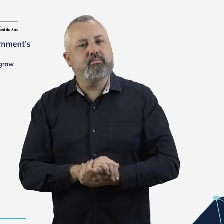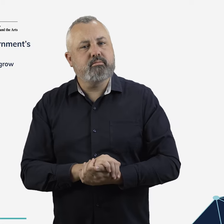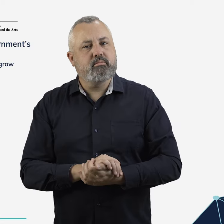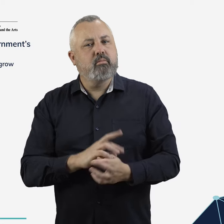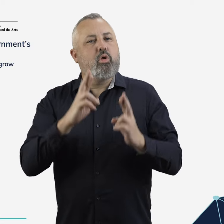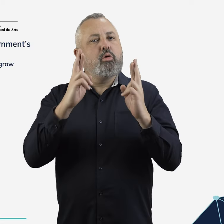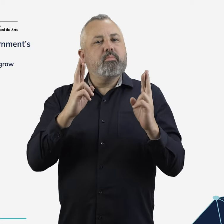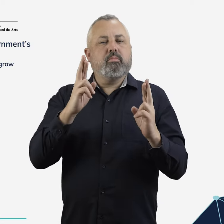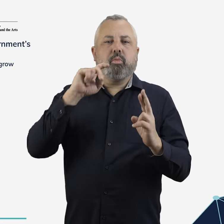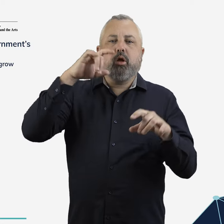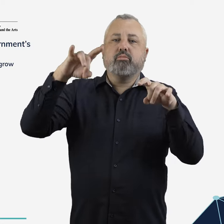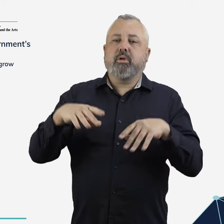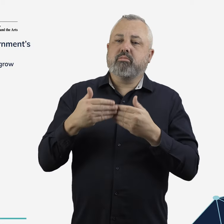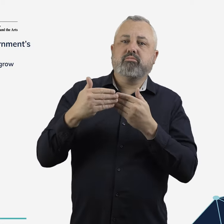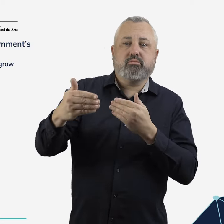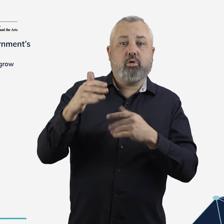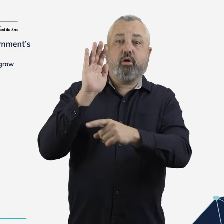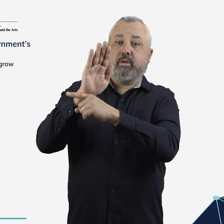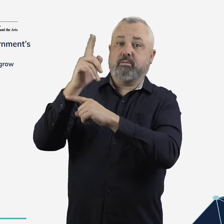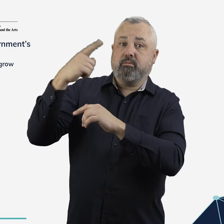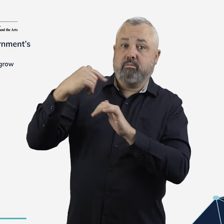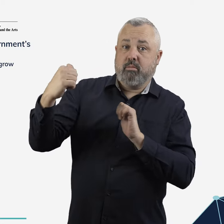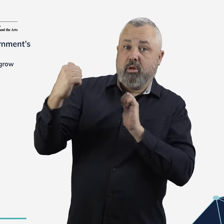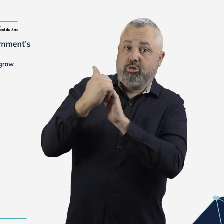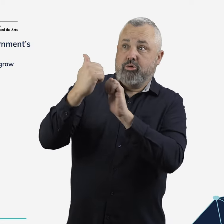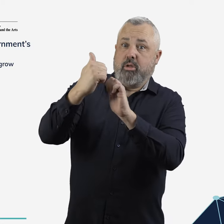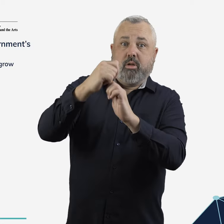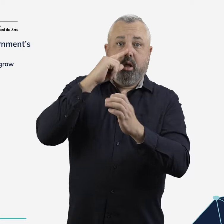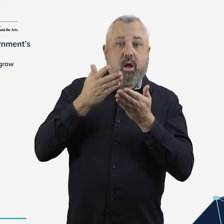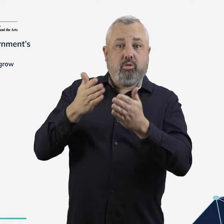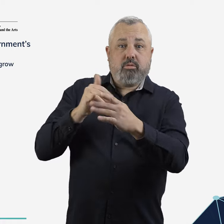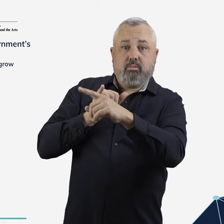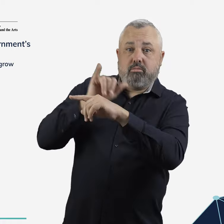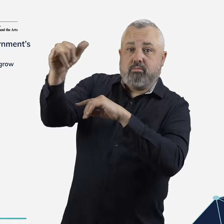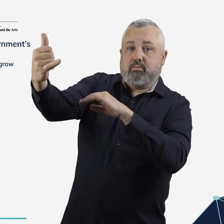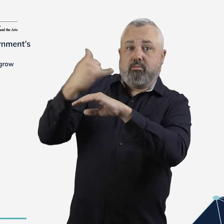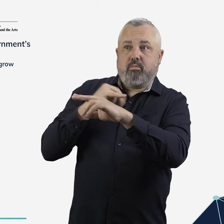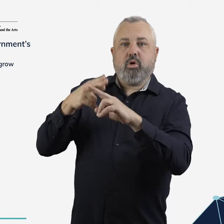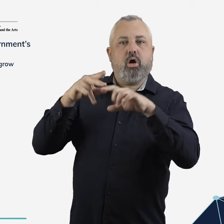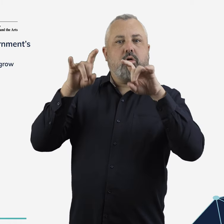The Australian Government will continue to negotiate additional capacity by engaging with international parties, through bilateral air service agreements, and negotiate ‘open skies’ style